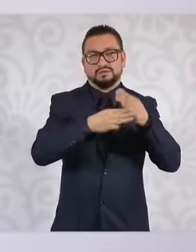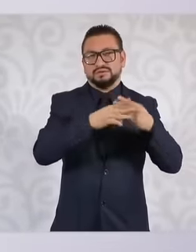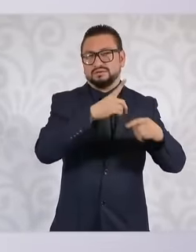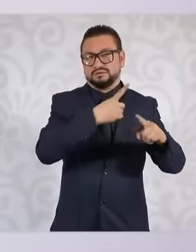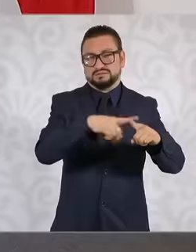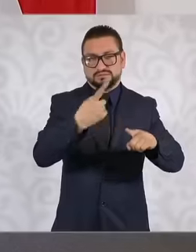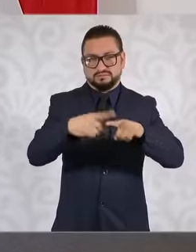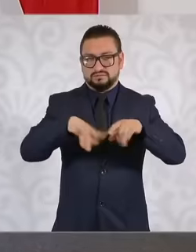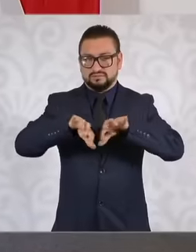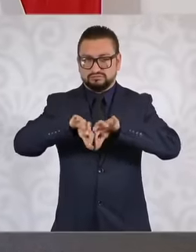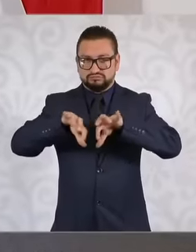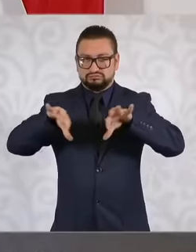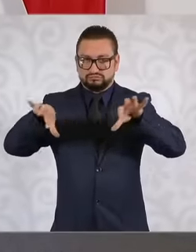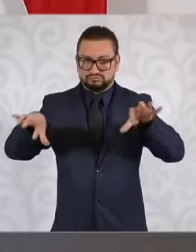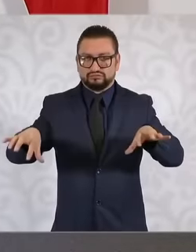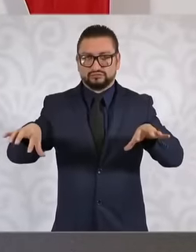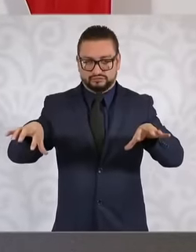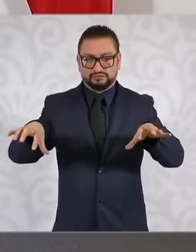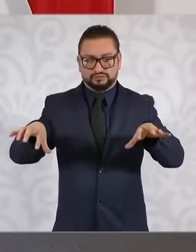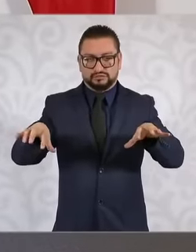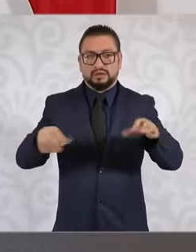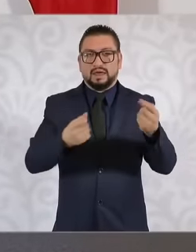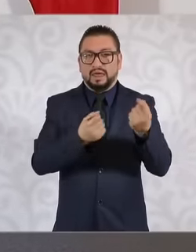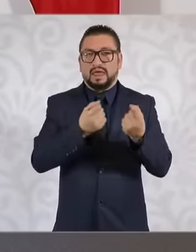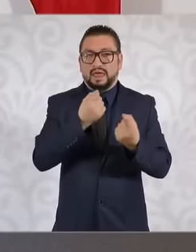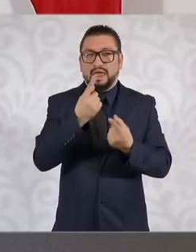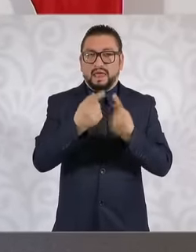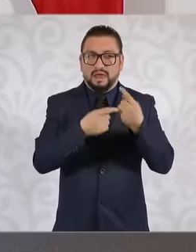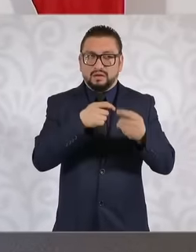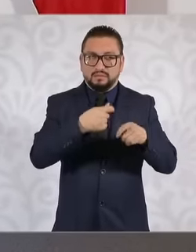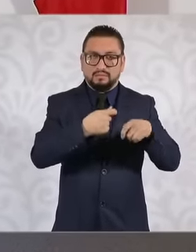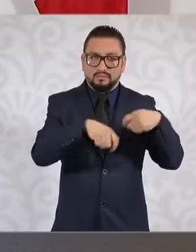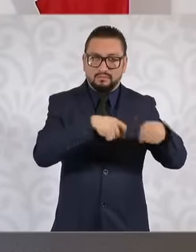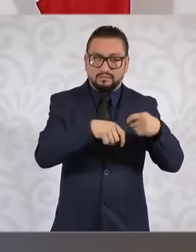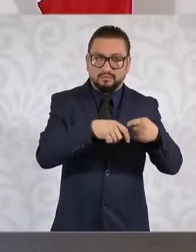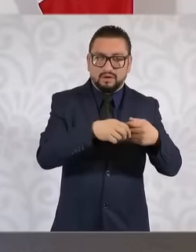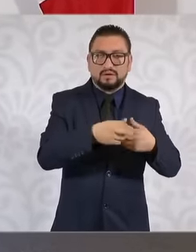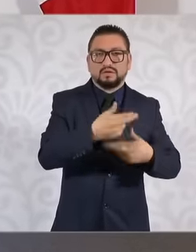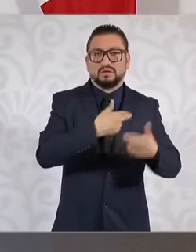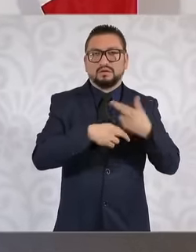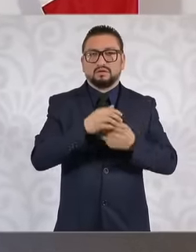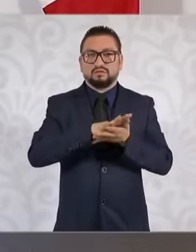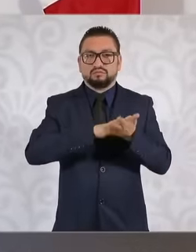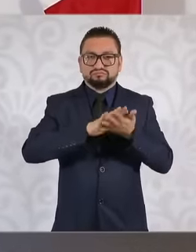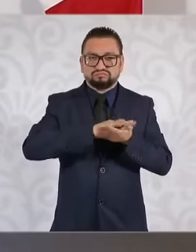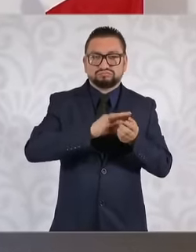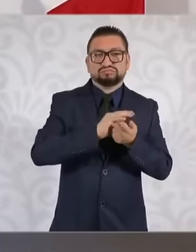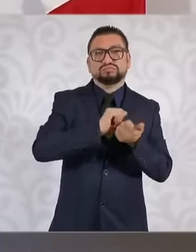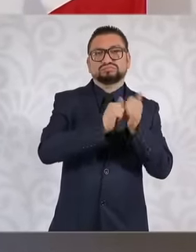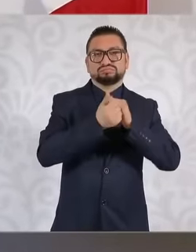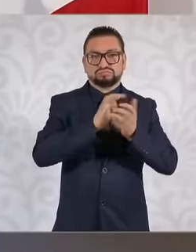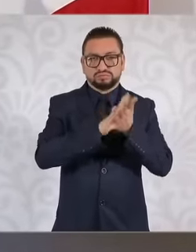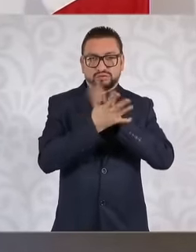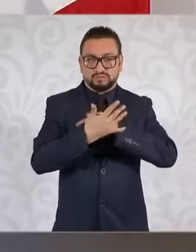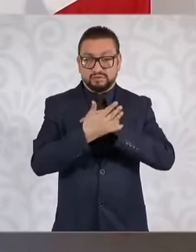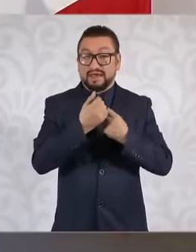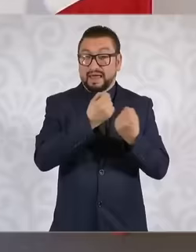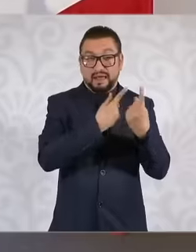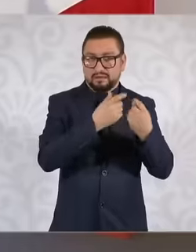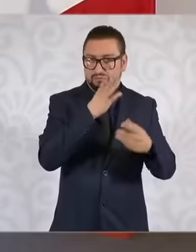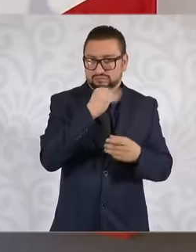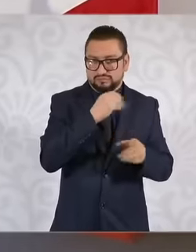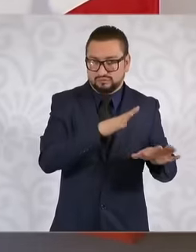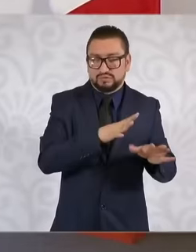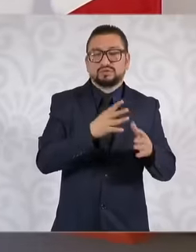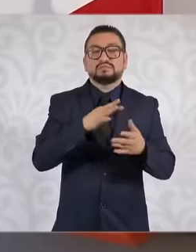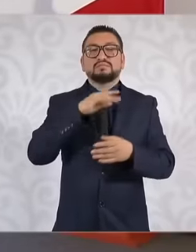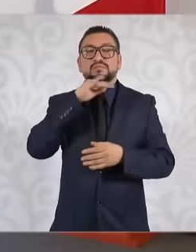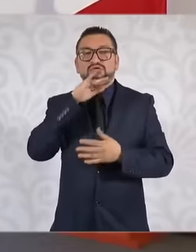, some of them can be recycled and others can't. So when you separate the garbage, the